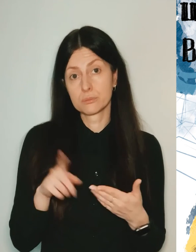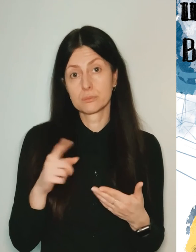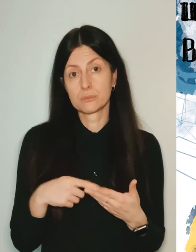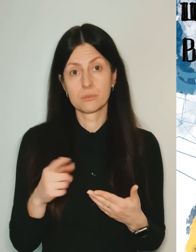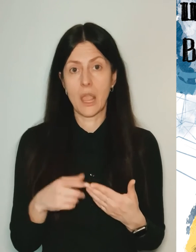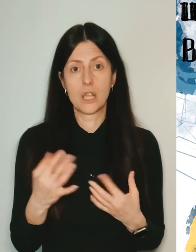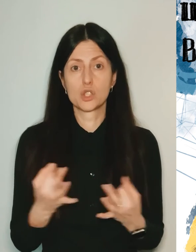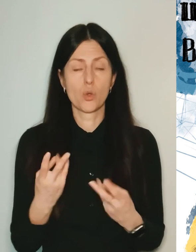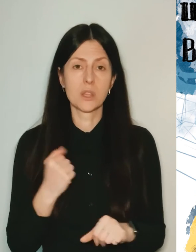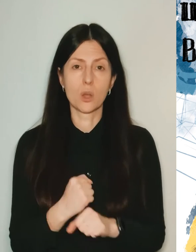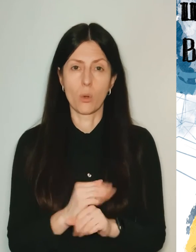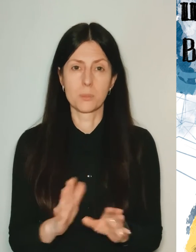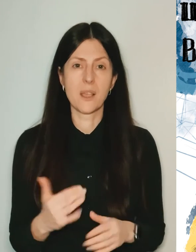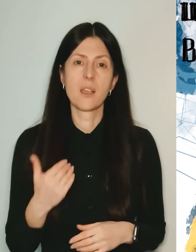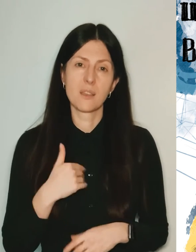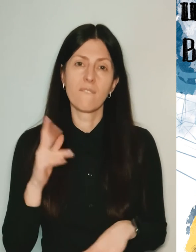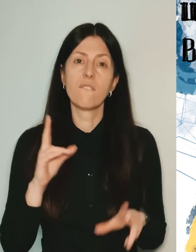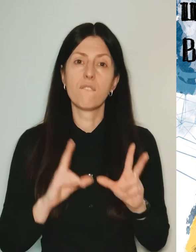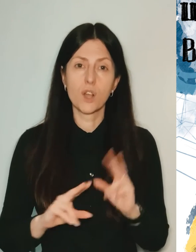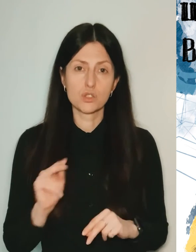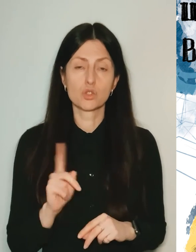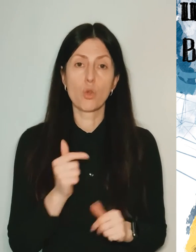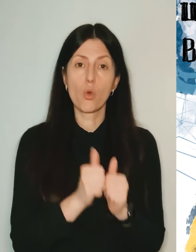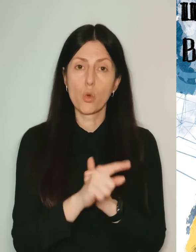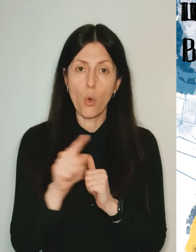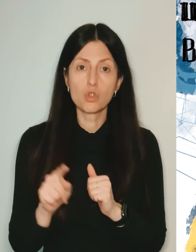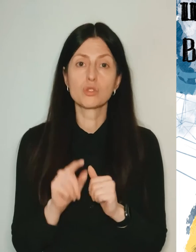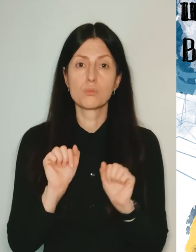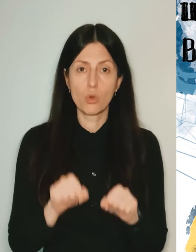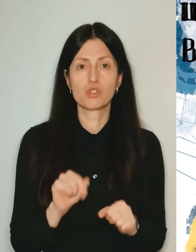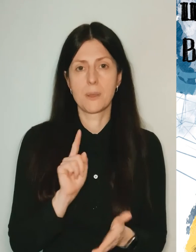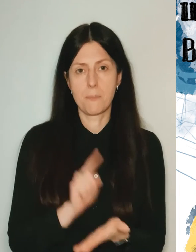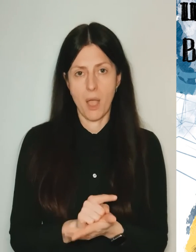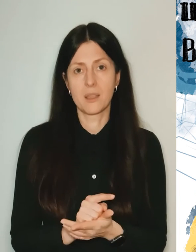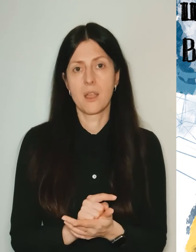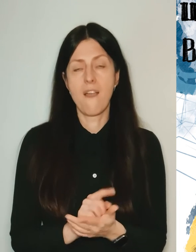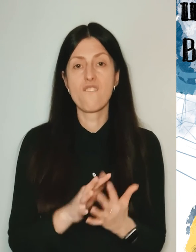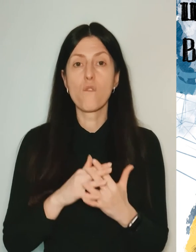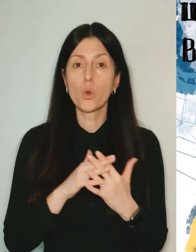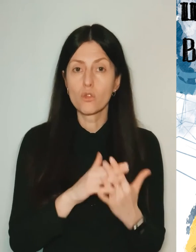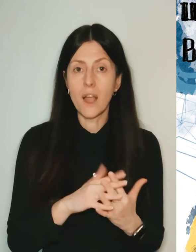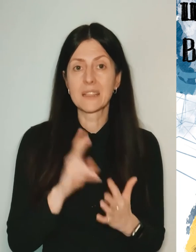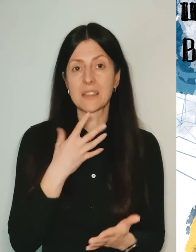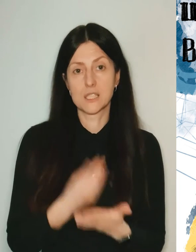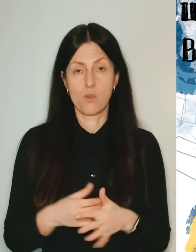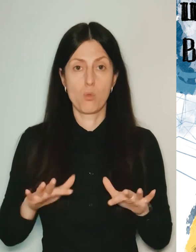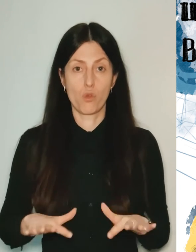I believe that now everyone can and should fight on their front, and only in this way we will win.